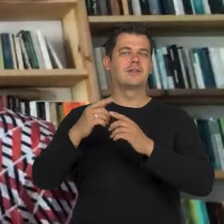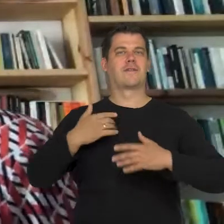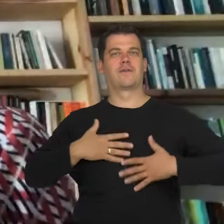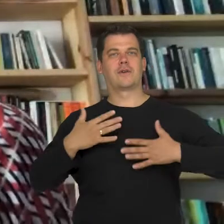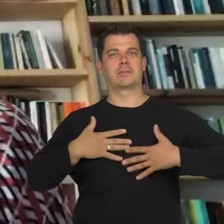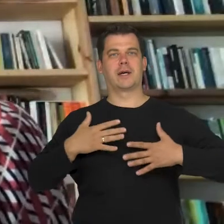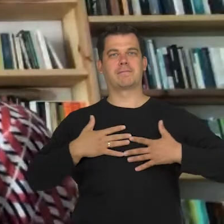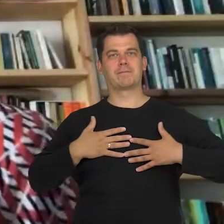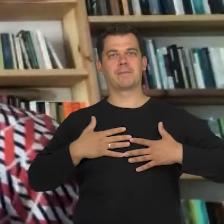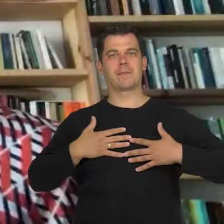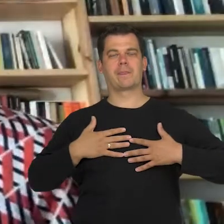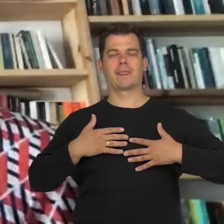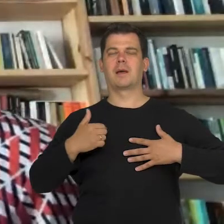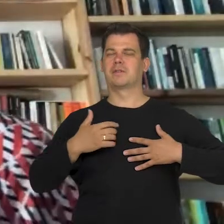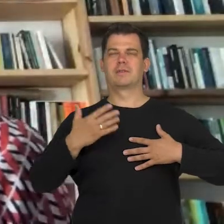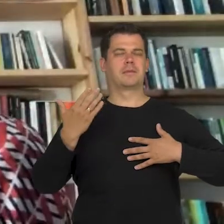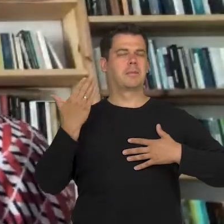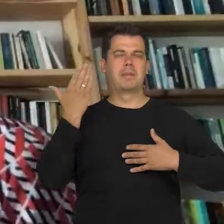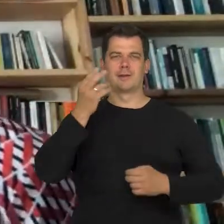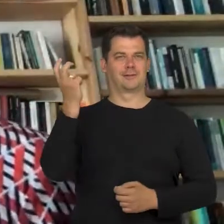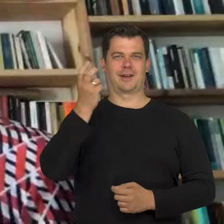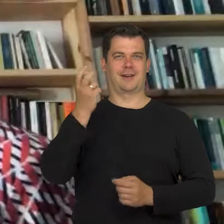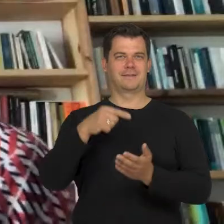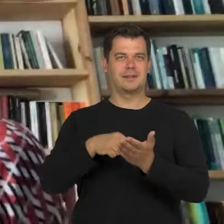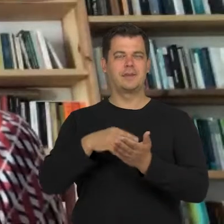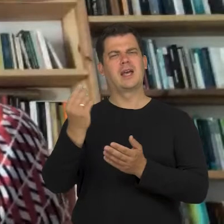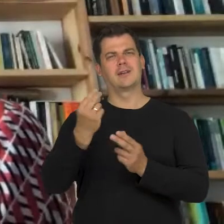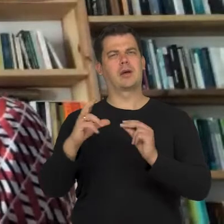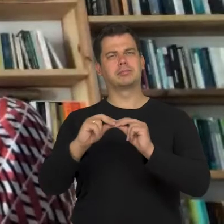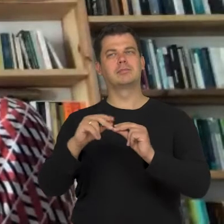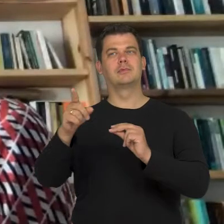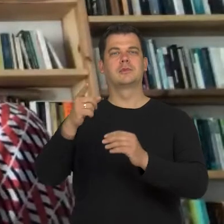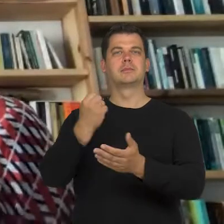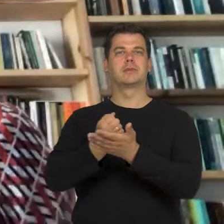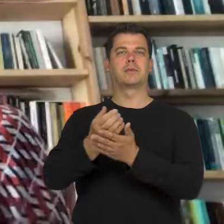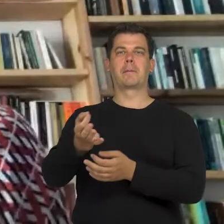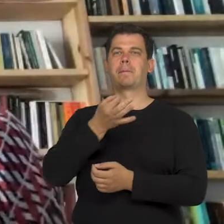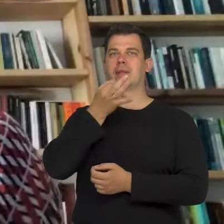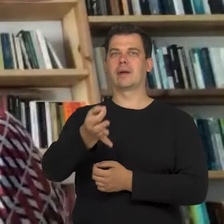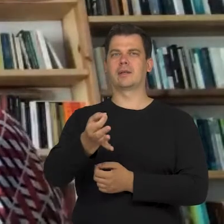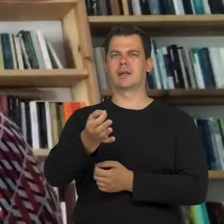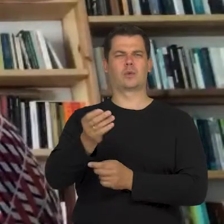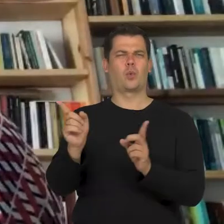However, it it interesting, I will just refer the question we had earlier but this will be brief.